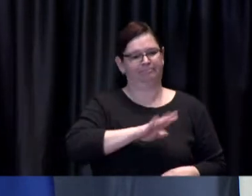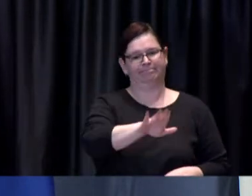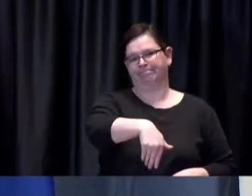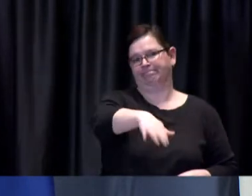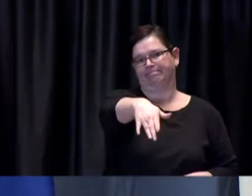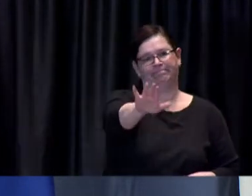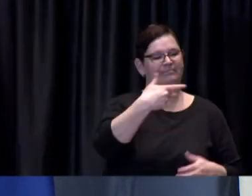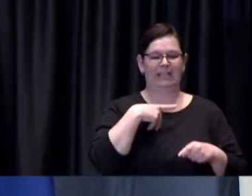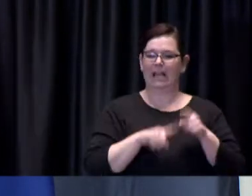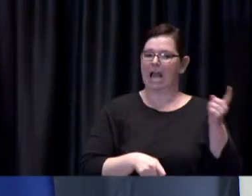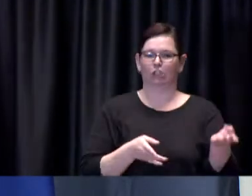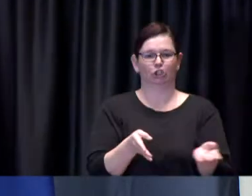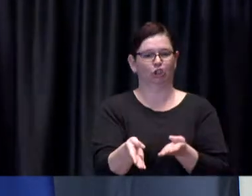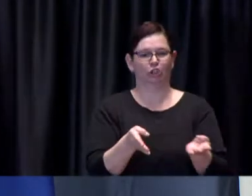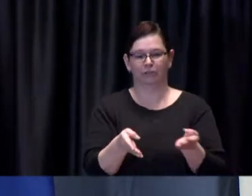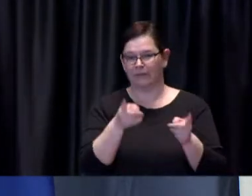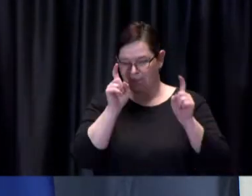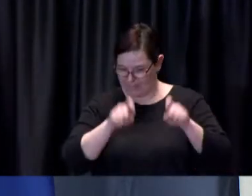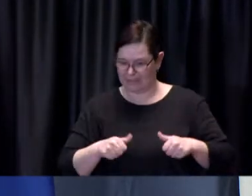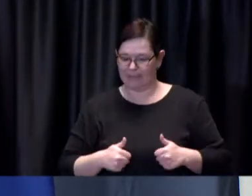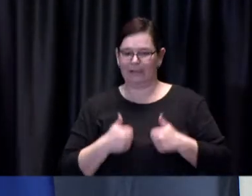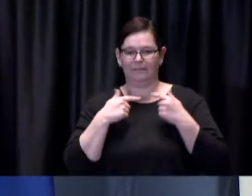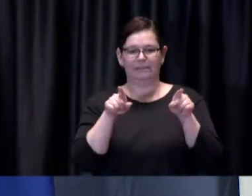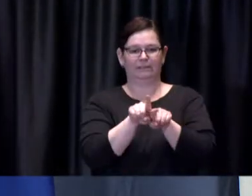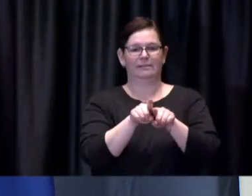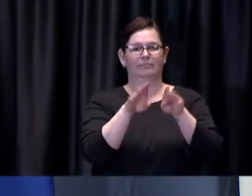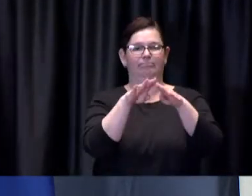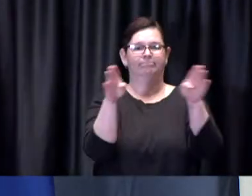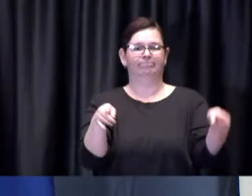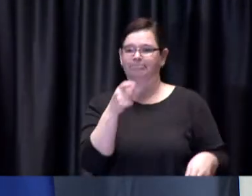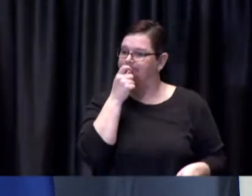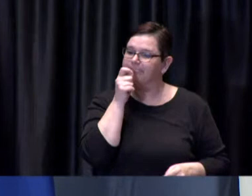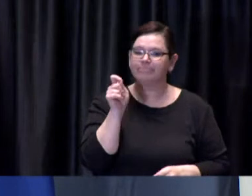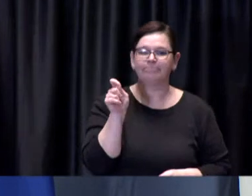but you know the one thing we have always said we didn't have the capacity or the resources to do is to have